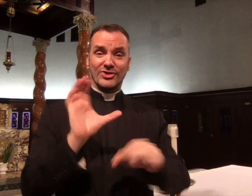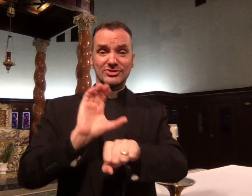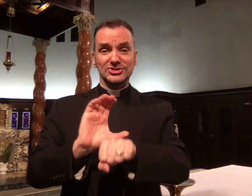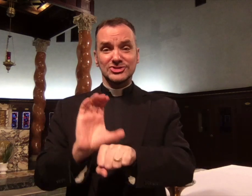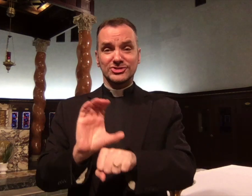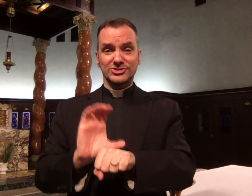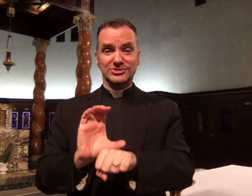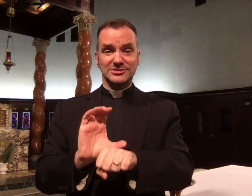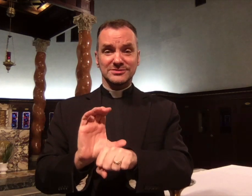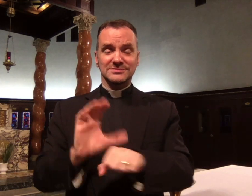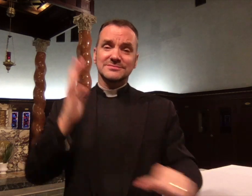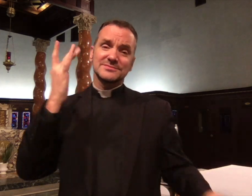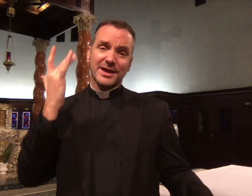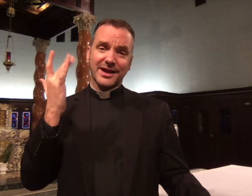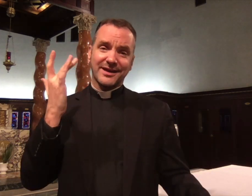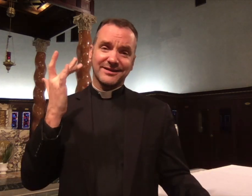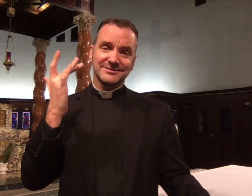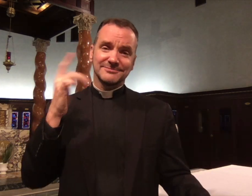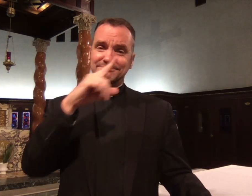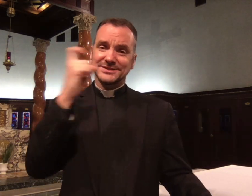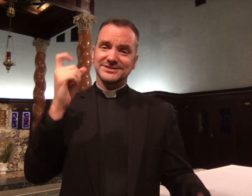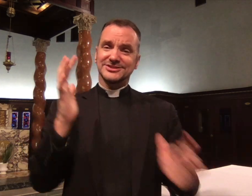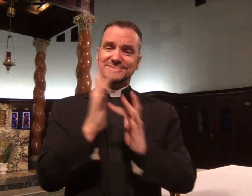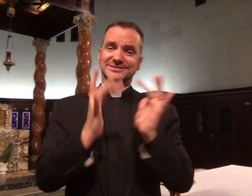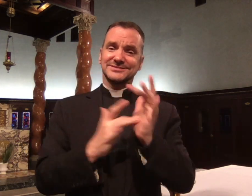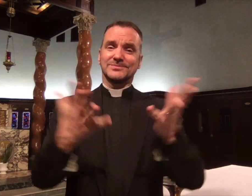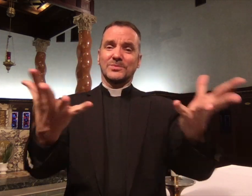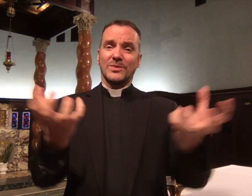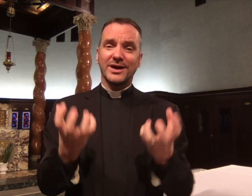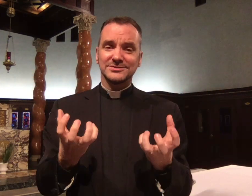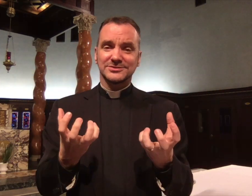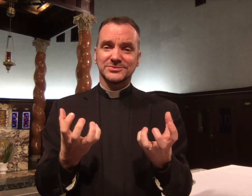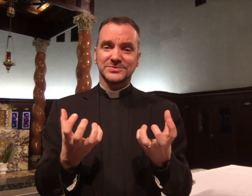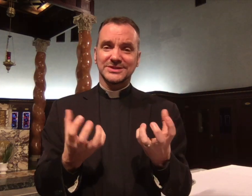The reason we all come together for church is because Jesus wants us to